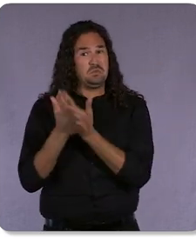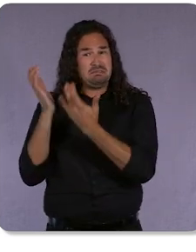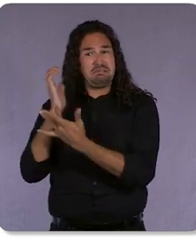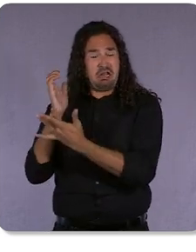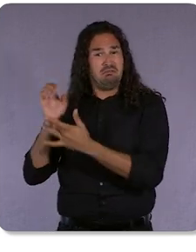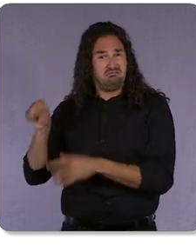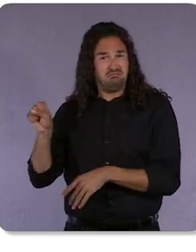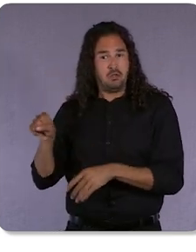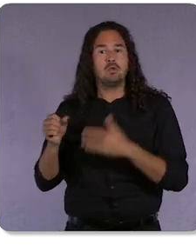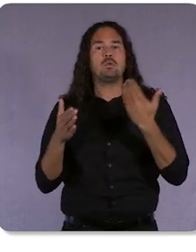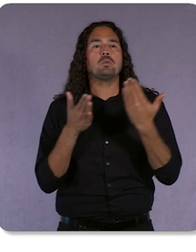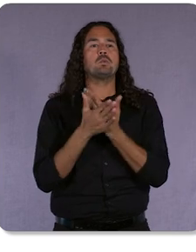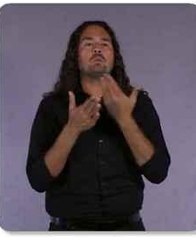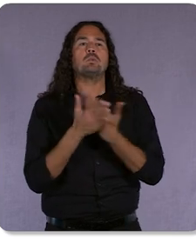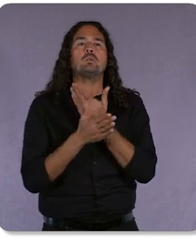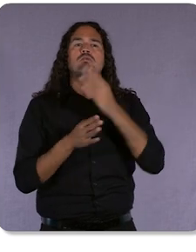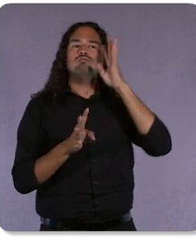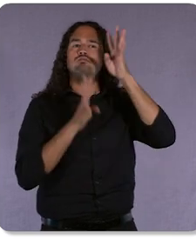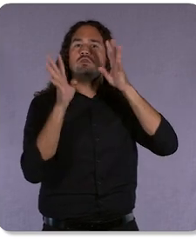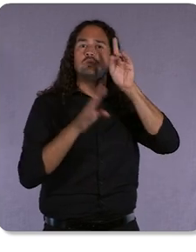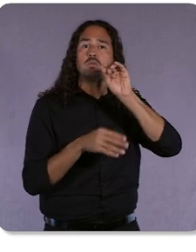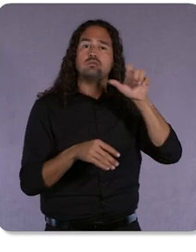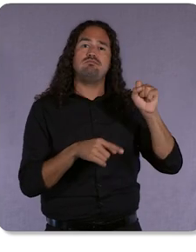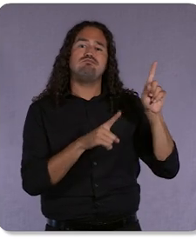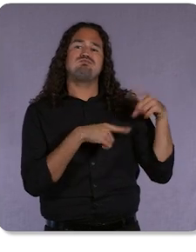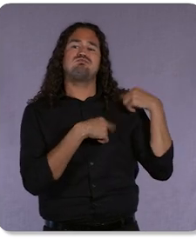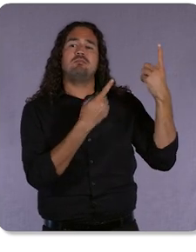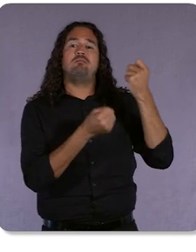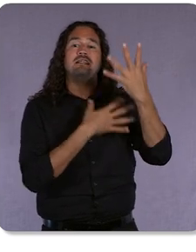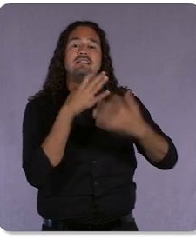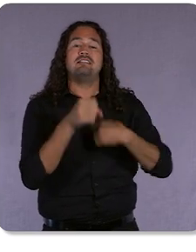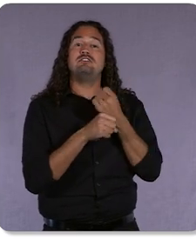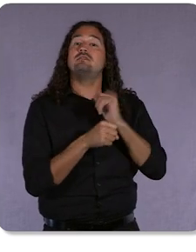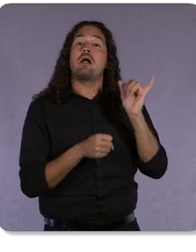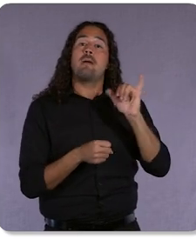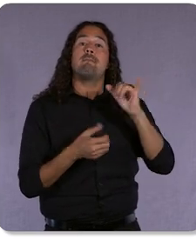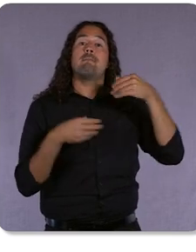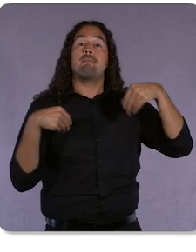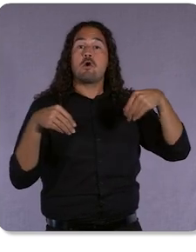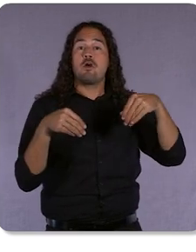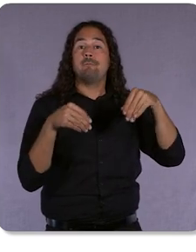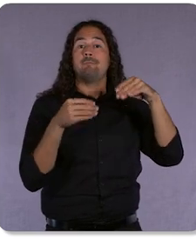used for years, like Marketing Mix Modeling. These models are inherently privacy-safe